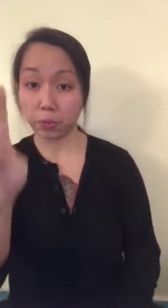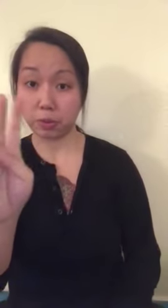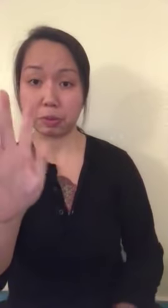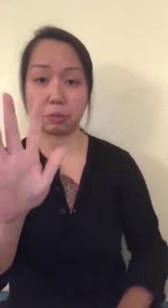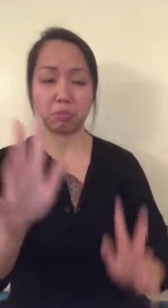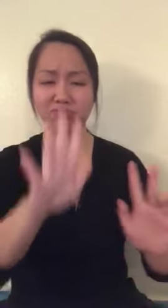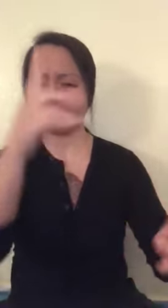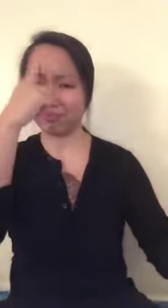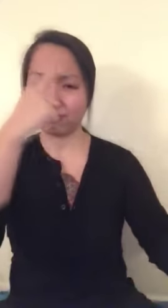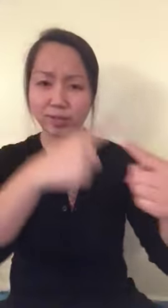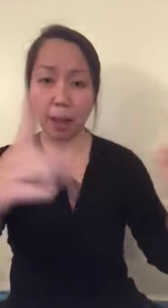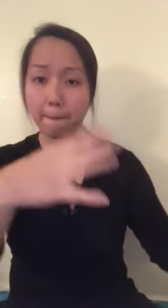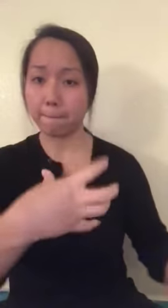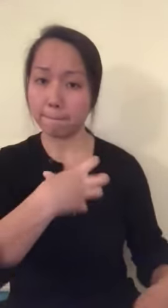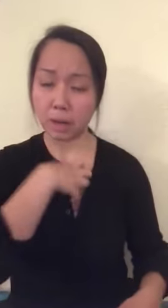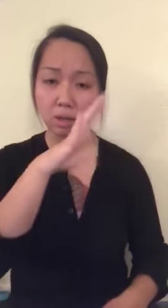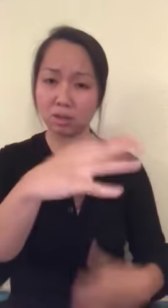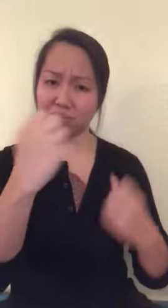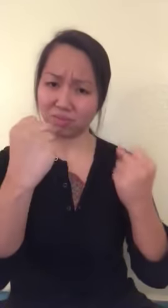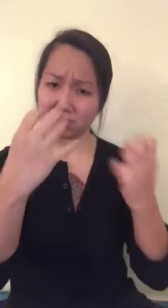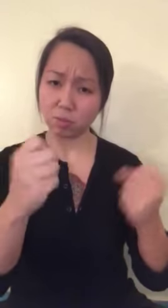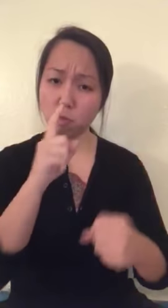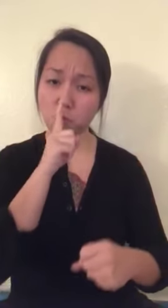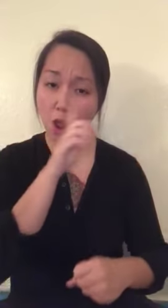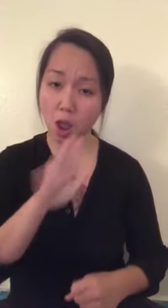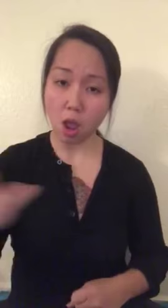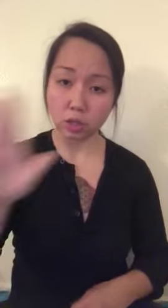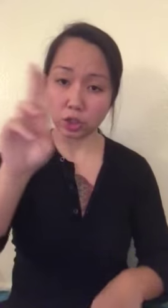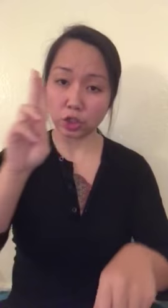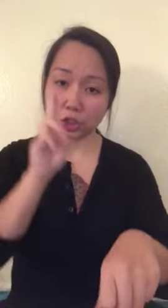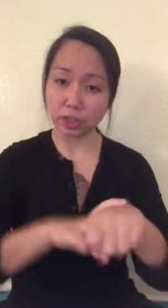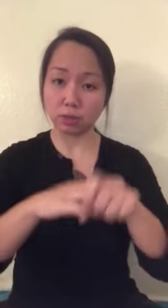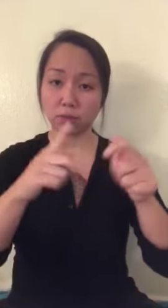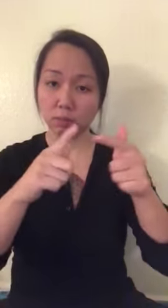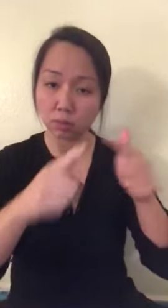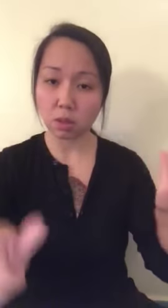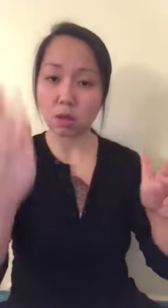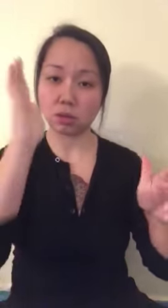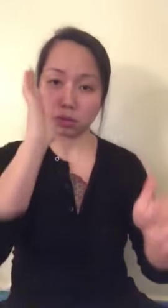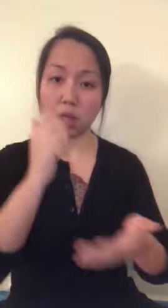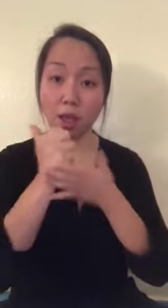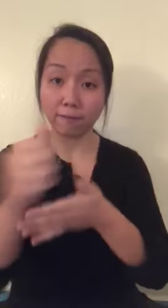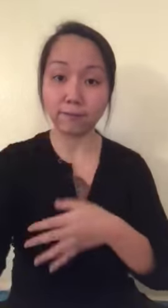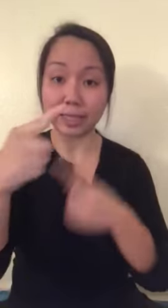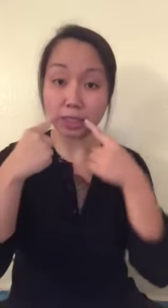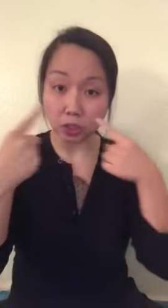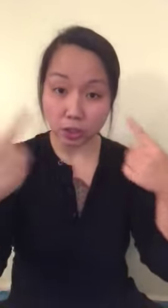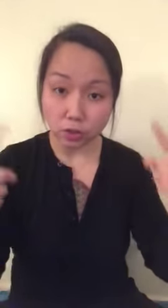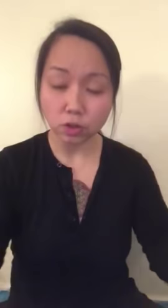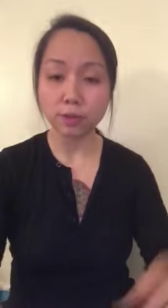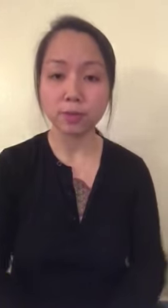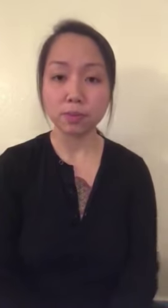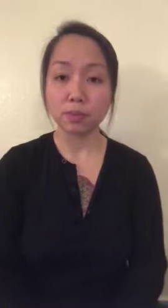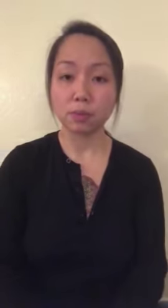However, there were a few people who opposed. They disagreed and objected; they believed that sign language was a natural language for Deaf people that will help them succeed.